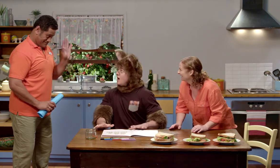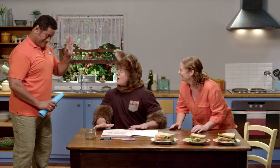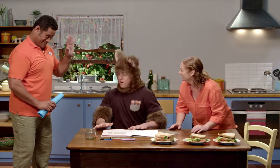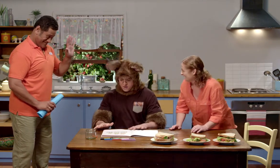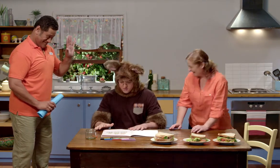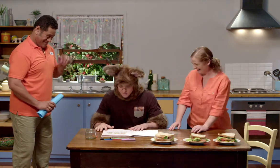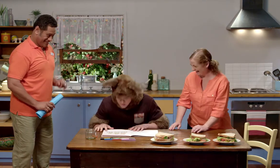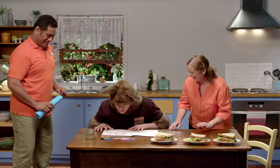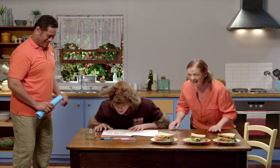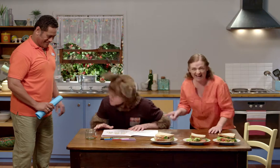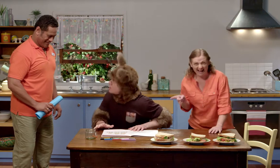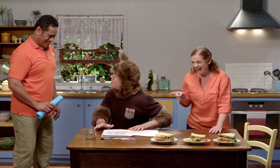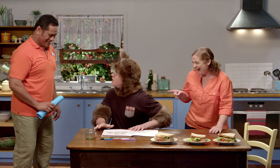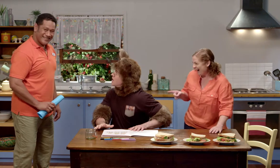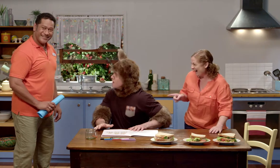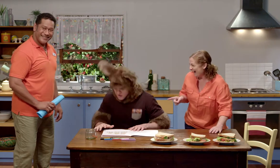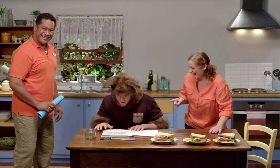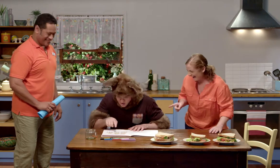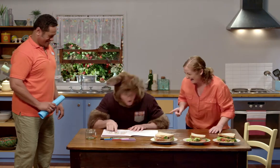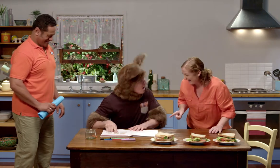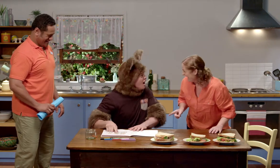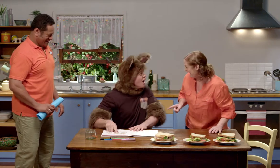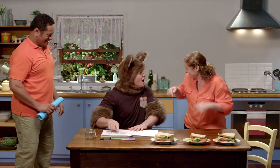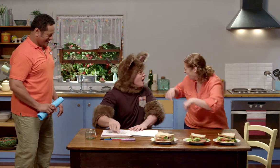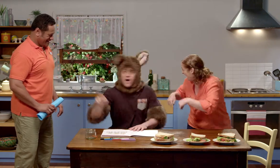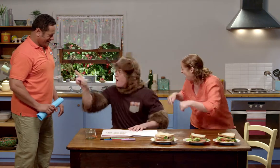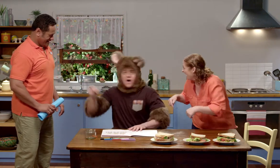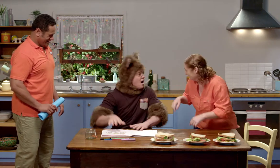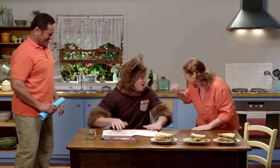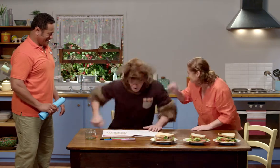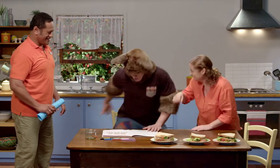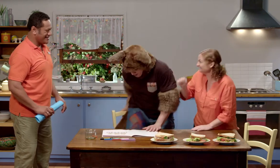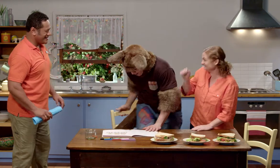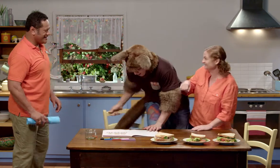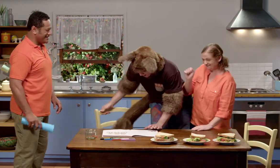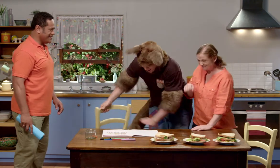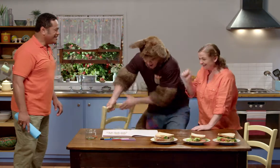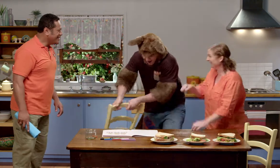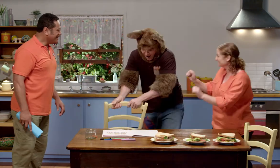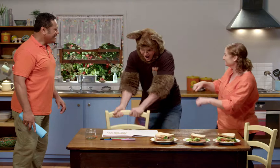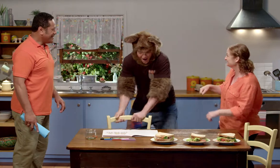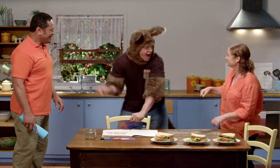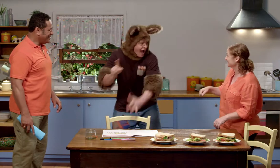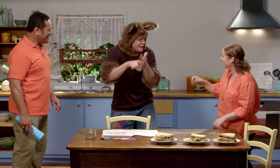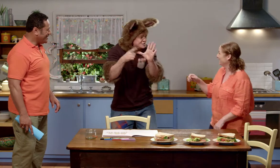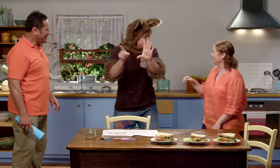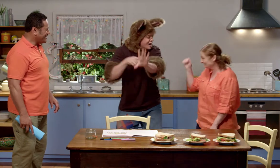Huh? Uh? Haha! It's Jay! Yes, he's here!